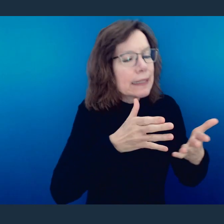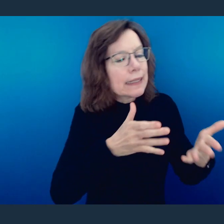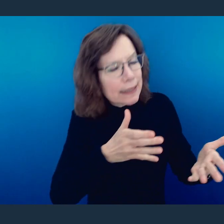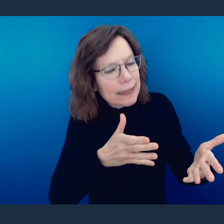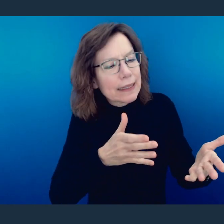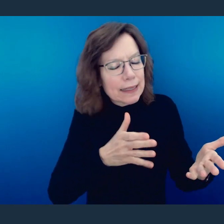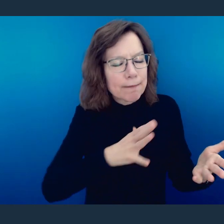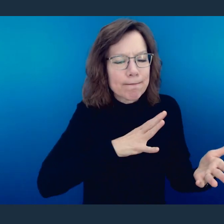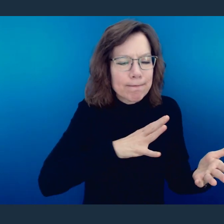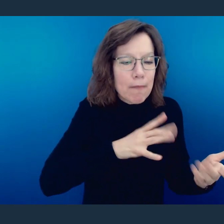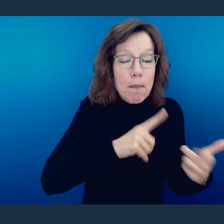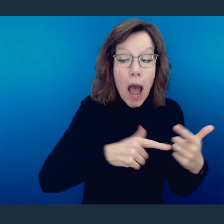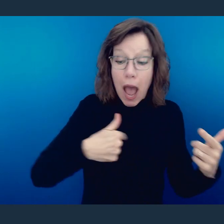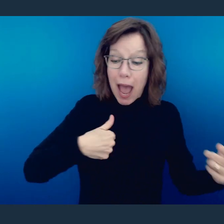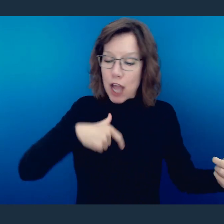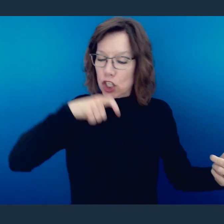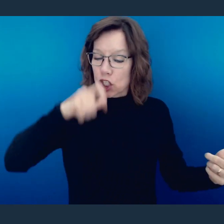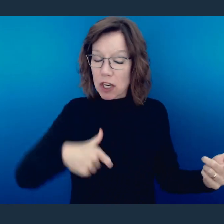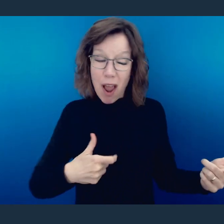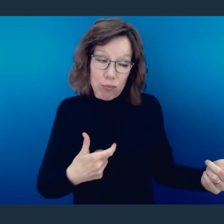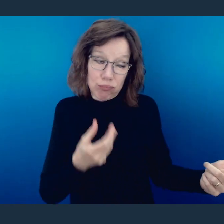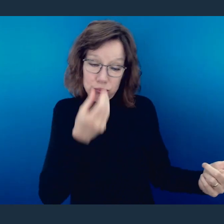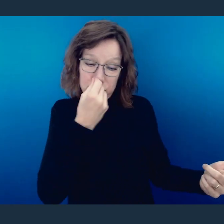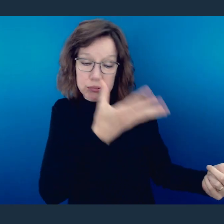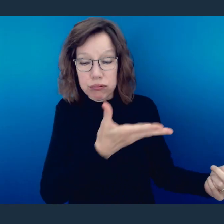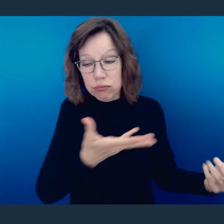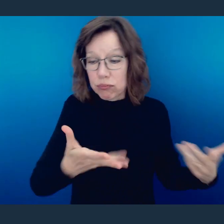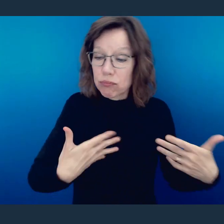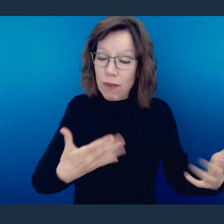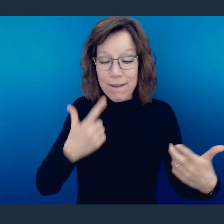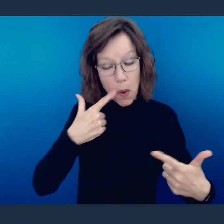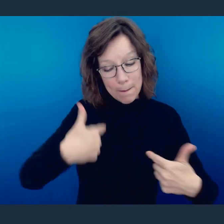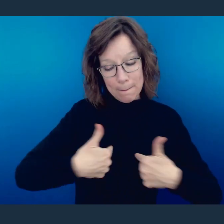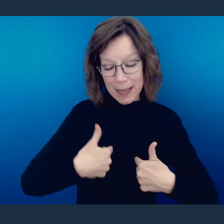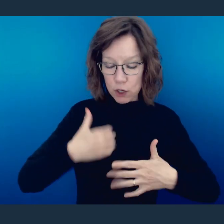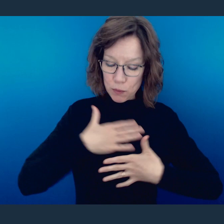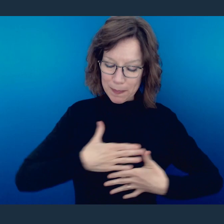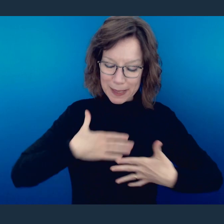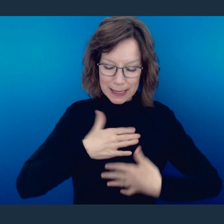he says that we should not please ourselves, or we should not seek to look out for our